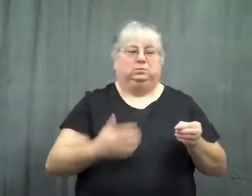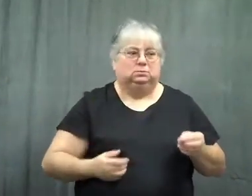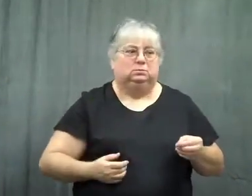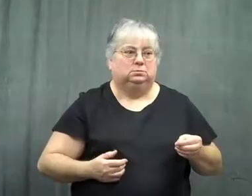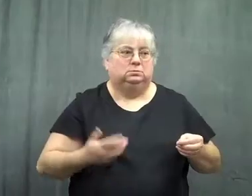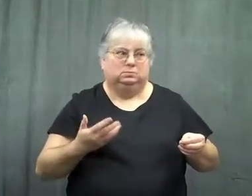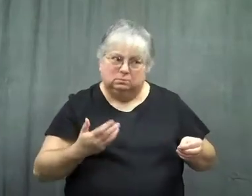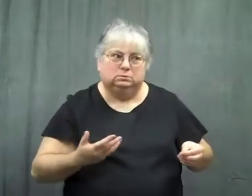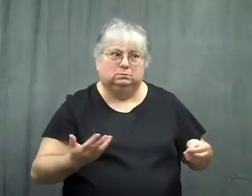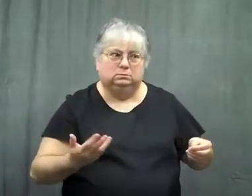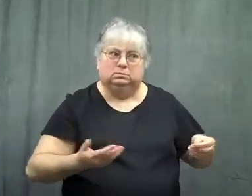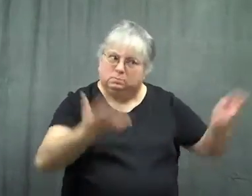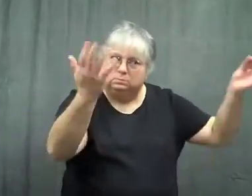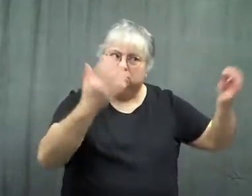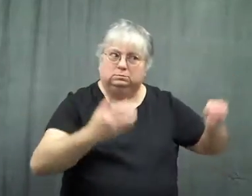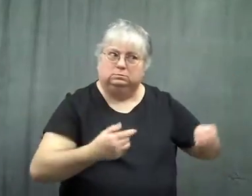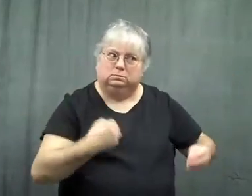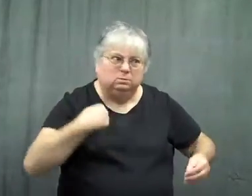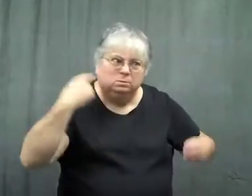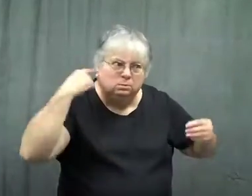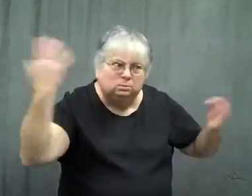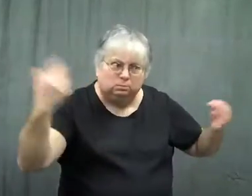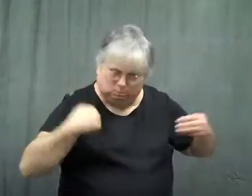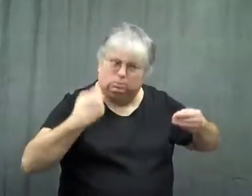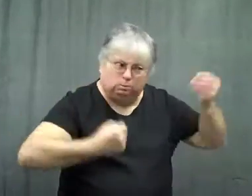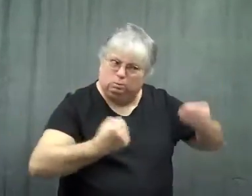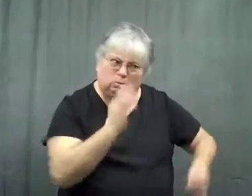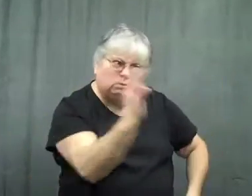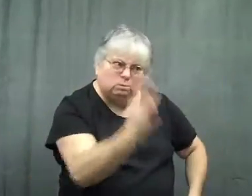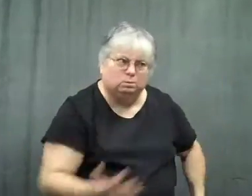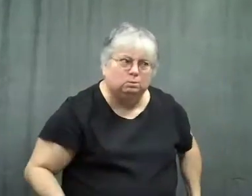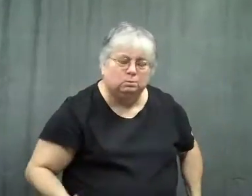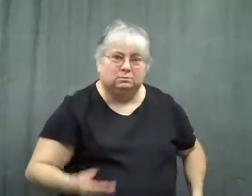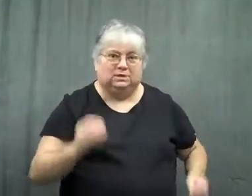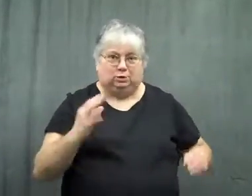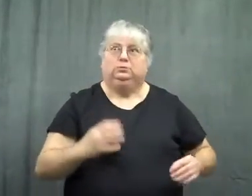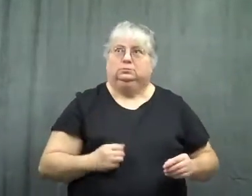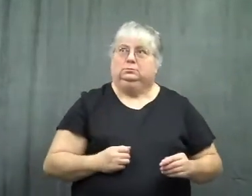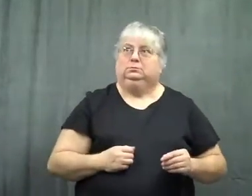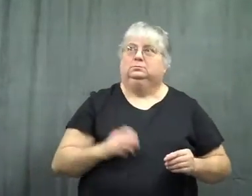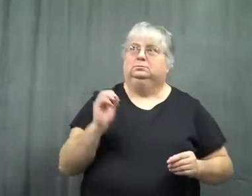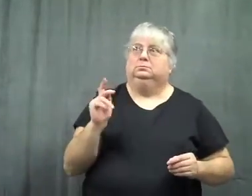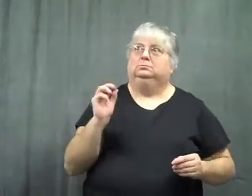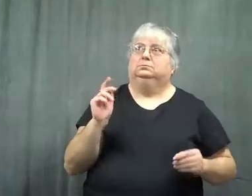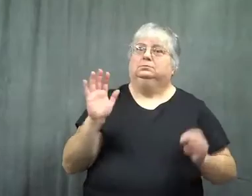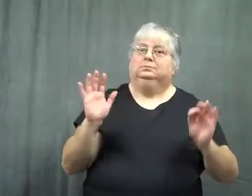He keeps gesturing at the teacher, "Hey, I drive fine!" The teacher was cowering, saying, "Ok, Ok." Then we left.